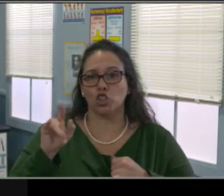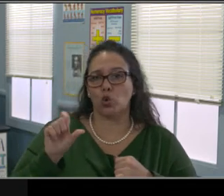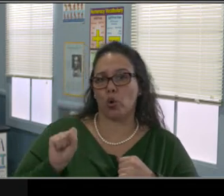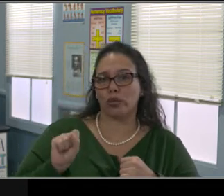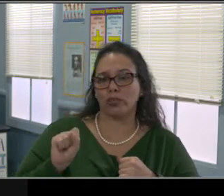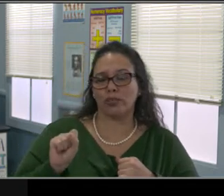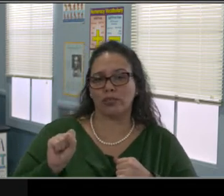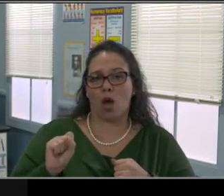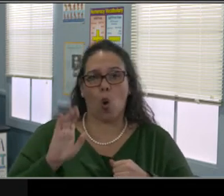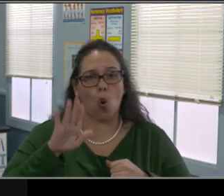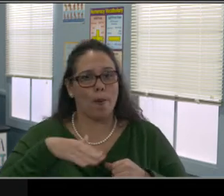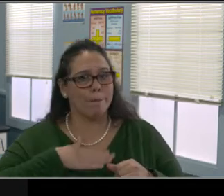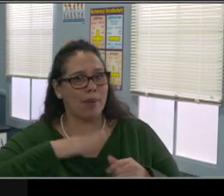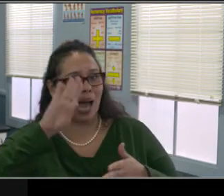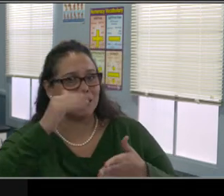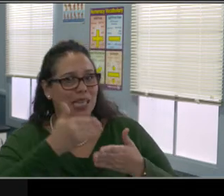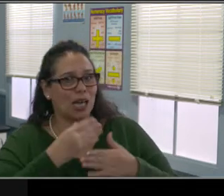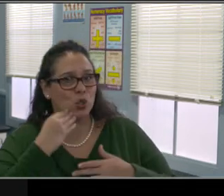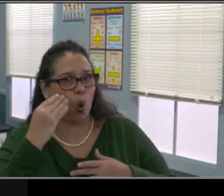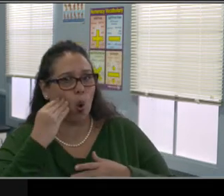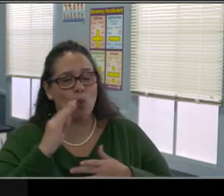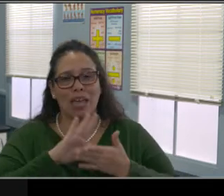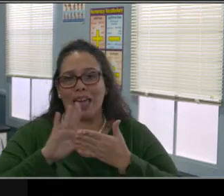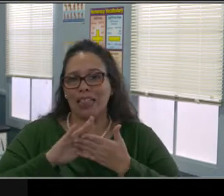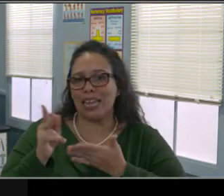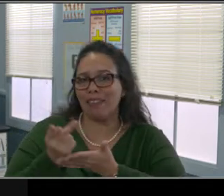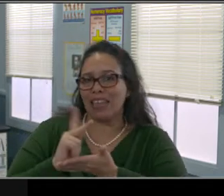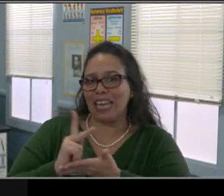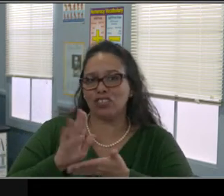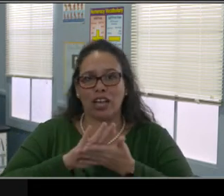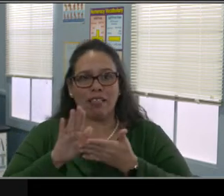So first we're gonna talk about listening and a self evaluation.